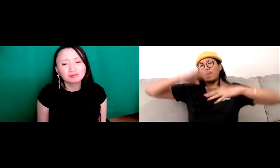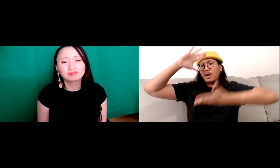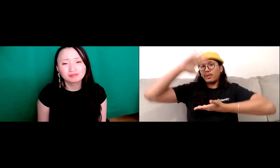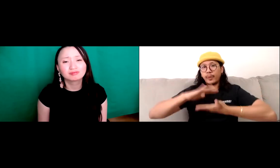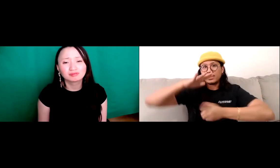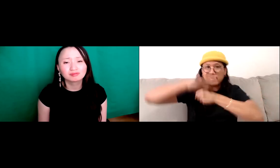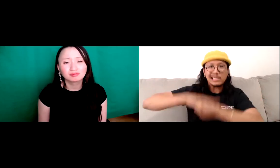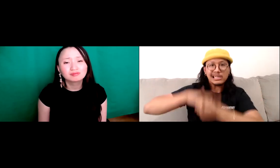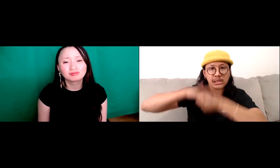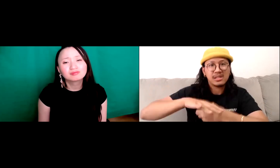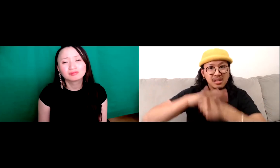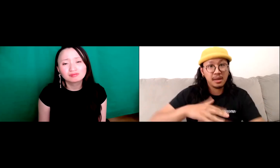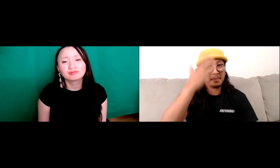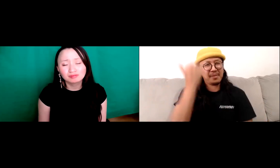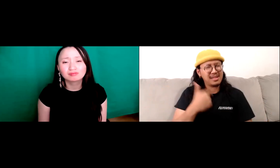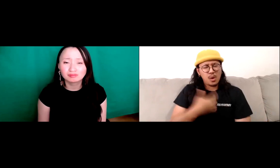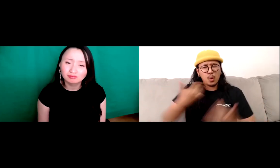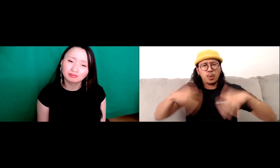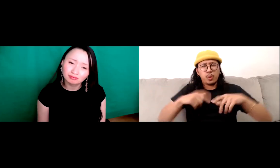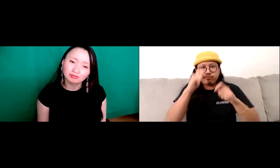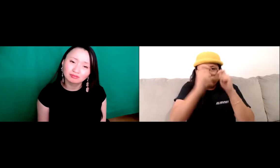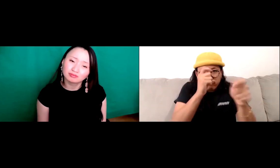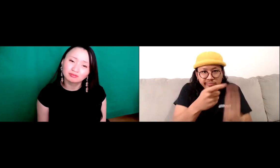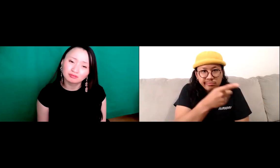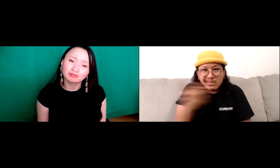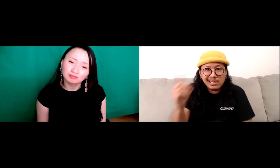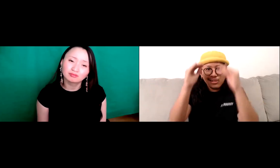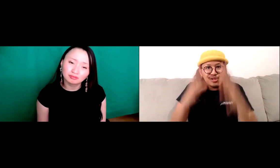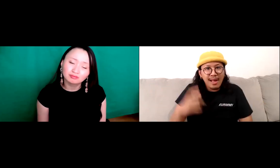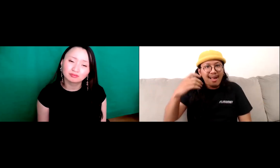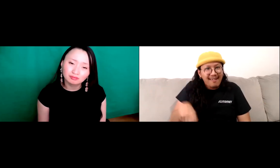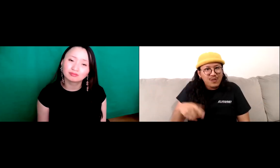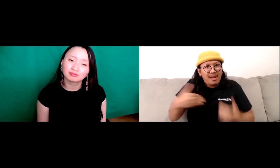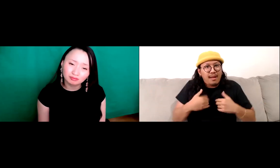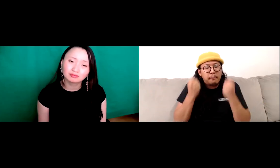Because the more that we get support in terms of being, being able to do that that lessens